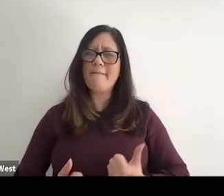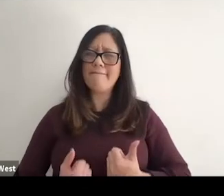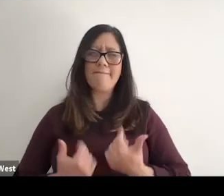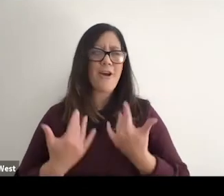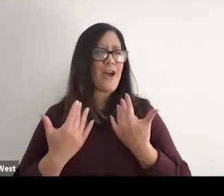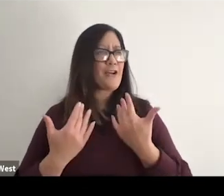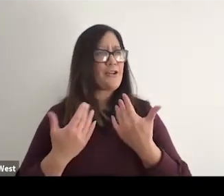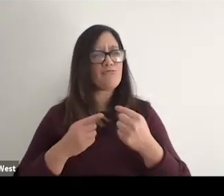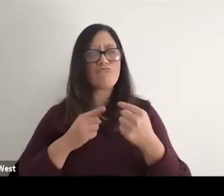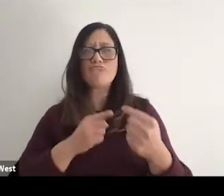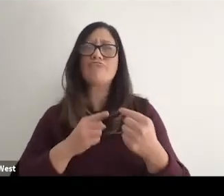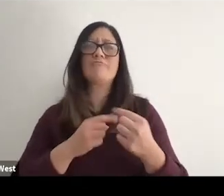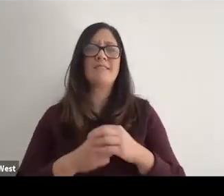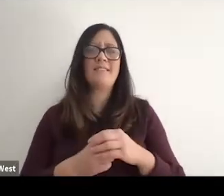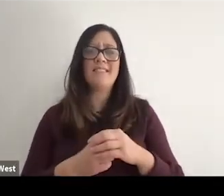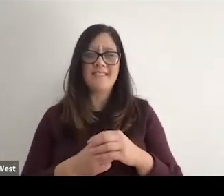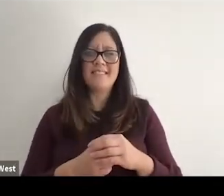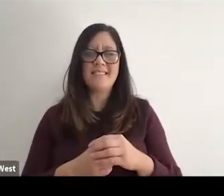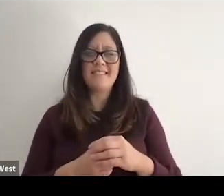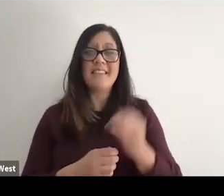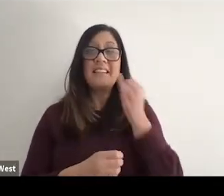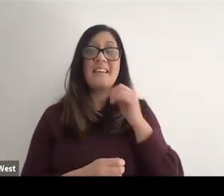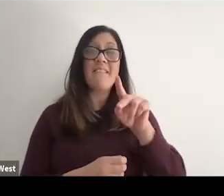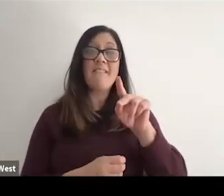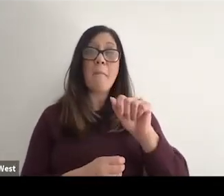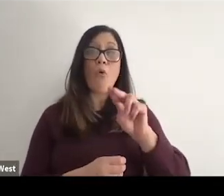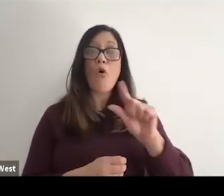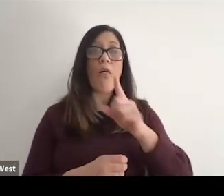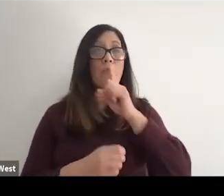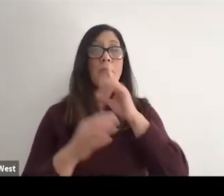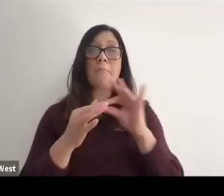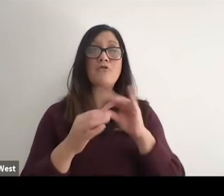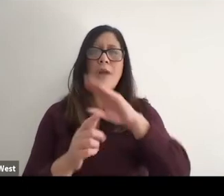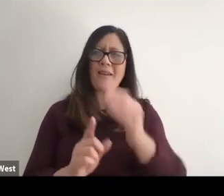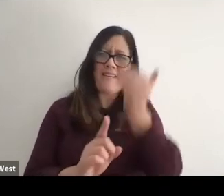appreciate your fieriness that you know I would never have known it. Paul had mentioned it.